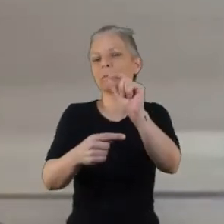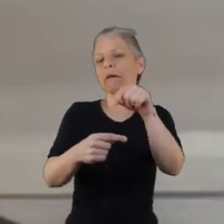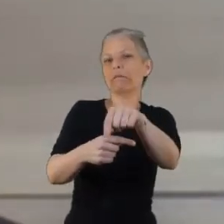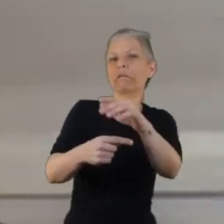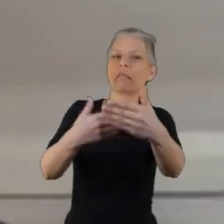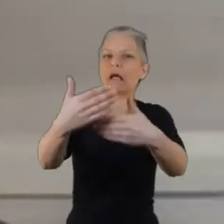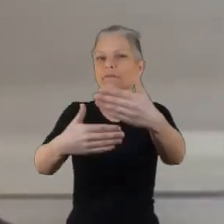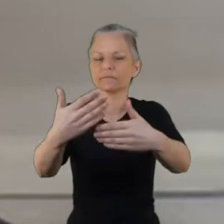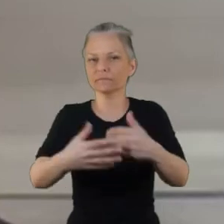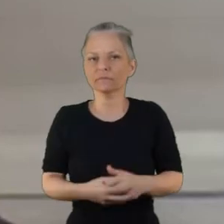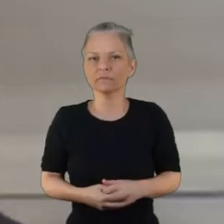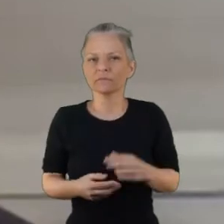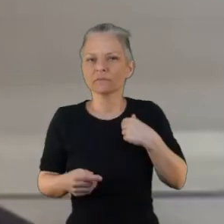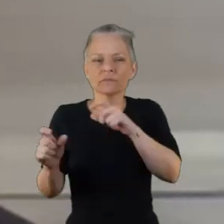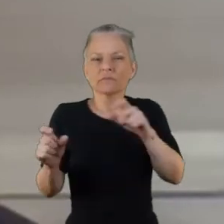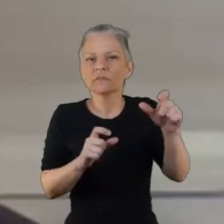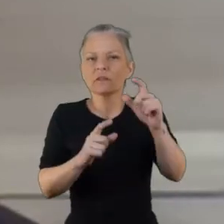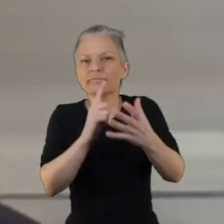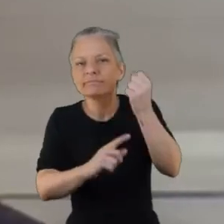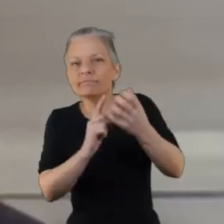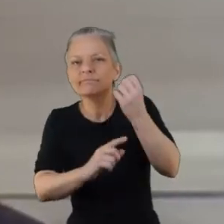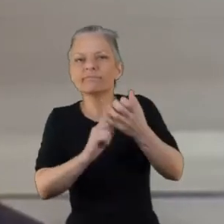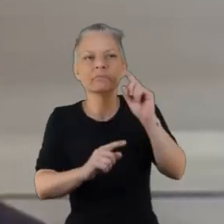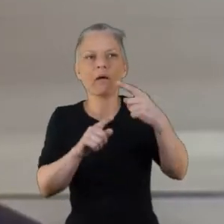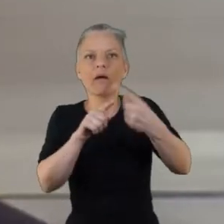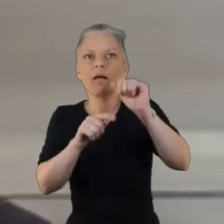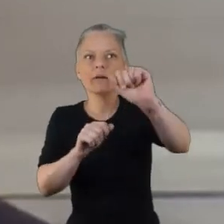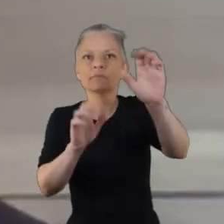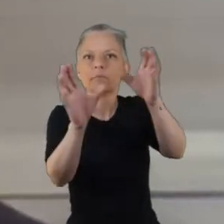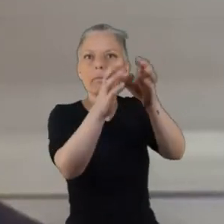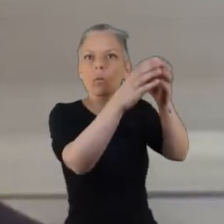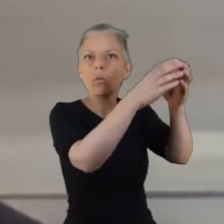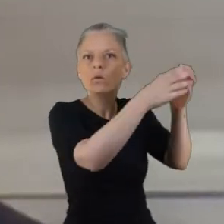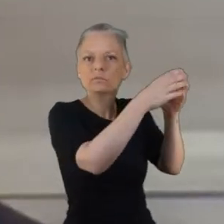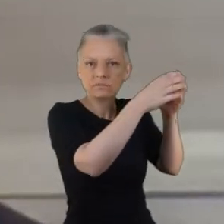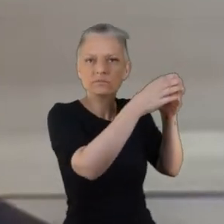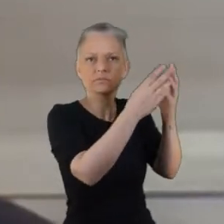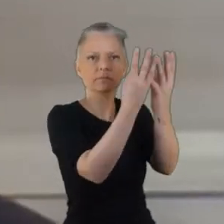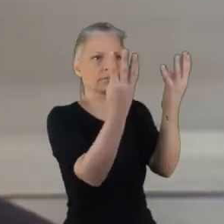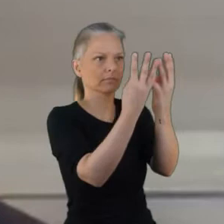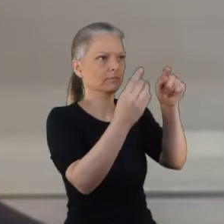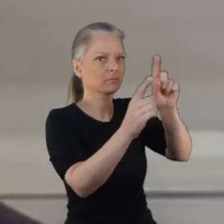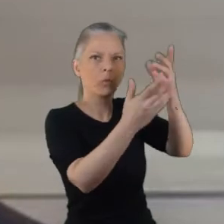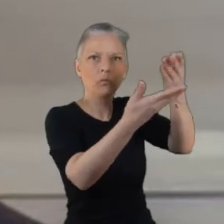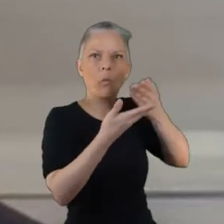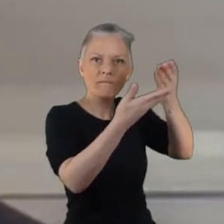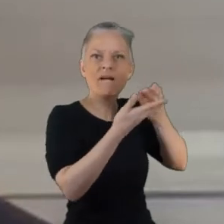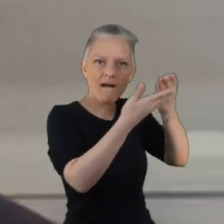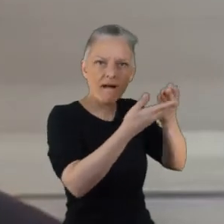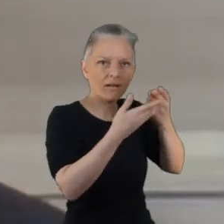certainly be a major part of our design going forward a big part and of what we hope to implement going forward.